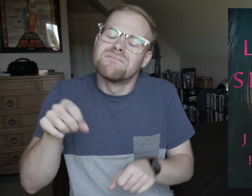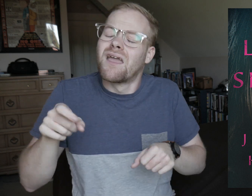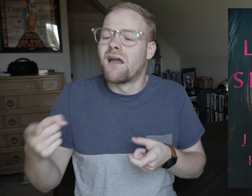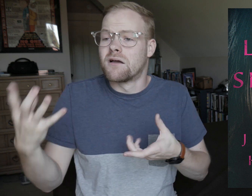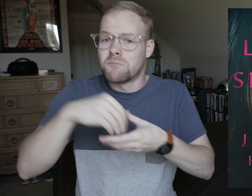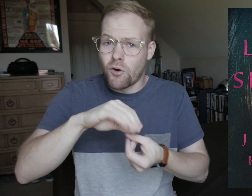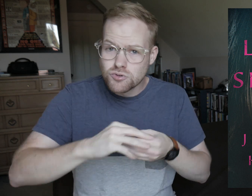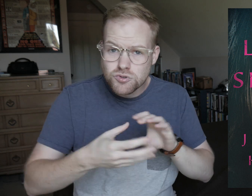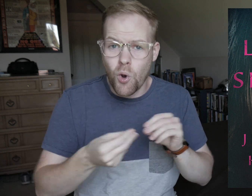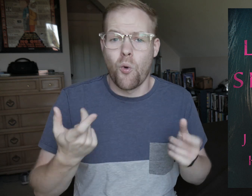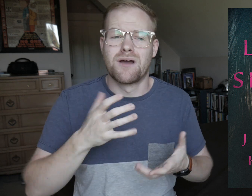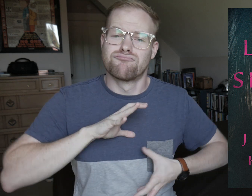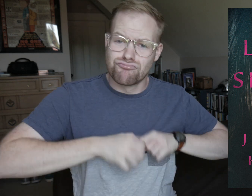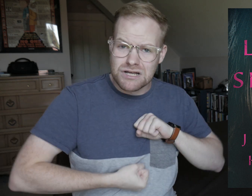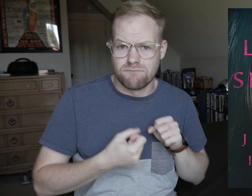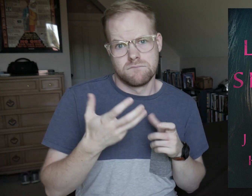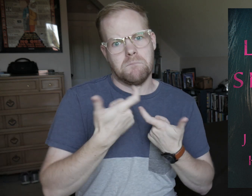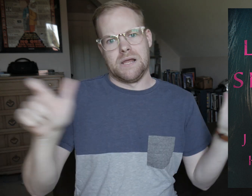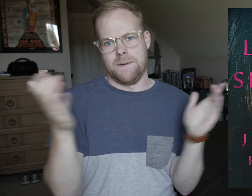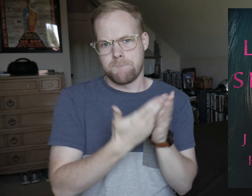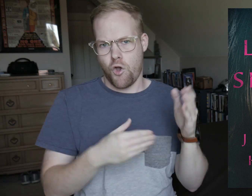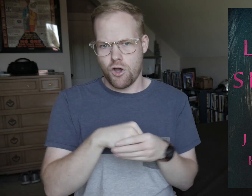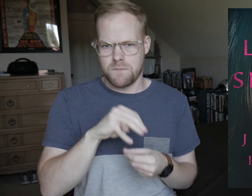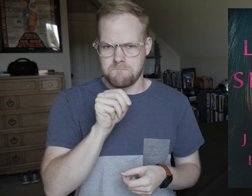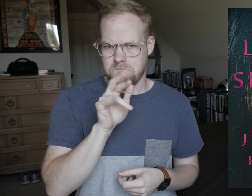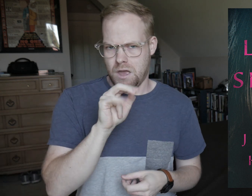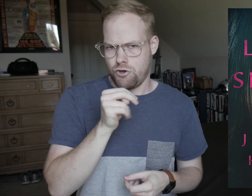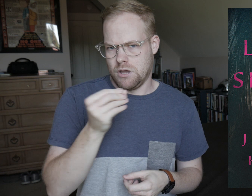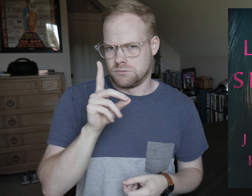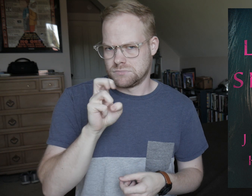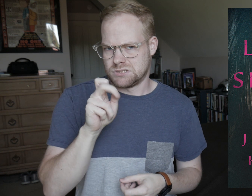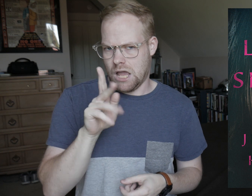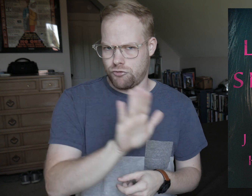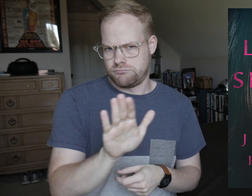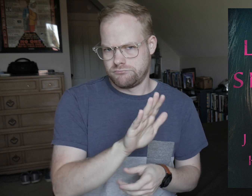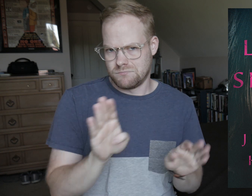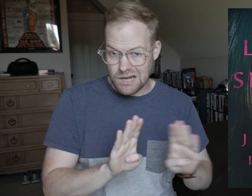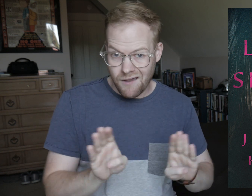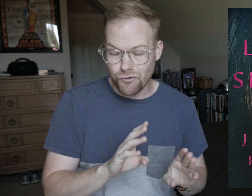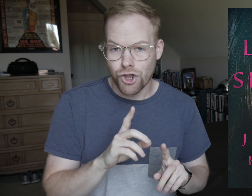Sure, it’s a part of the story and the grief plays a big part in Marin and Derek’s behavior—